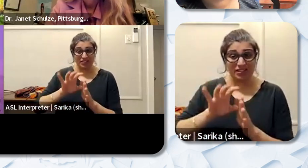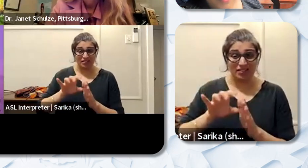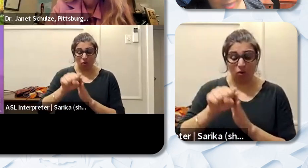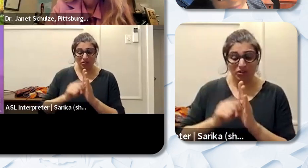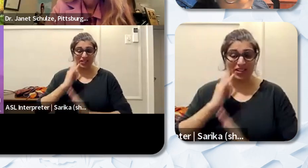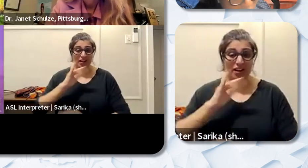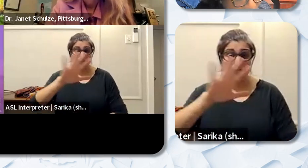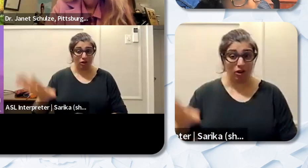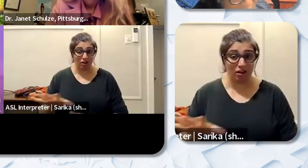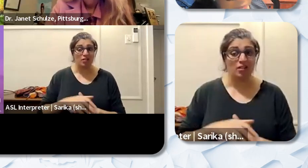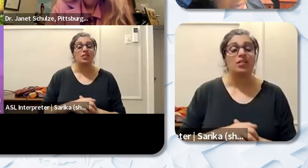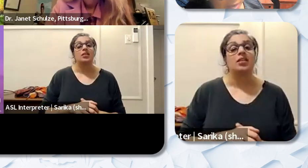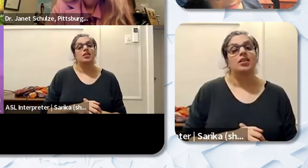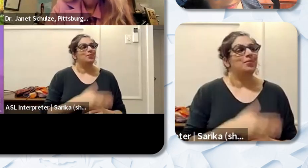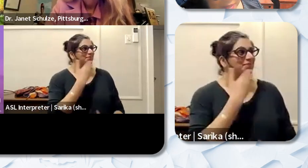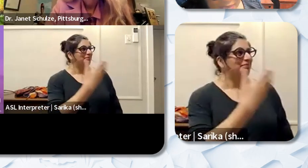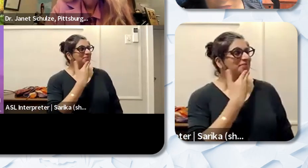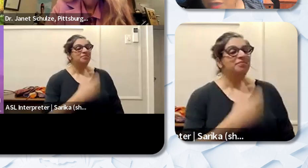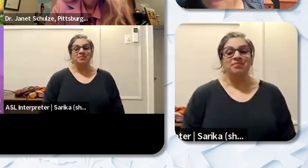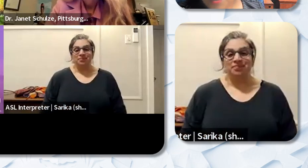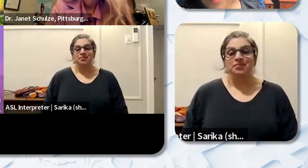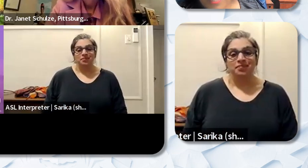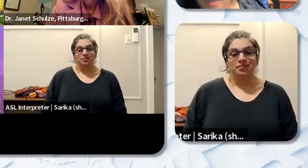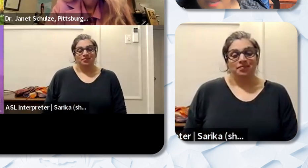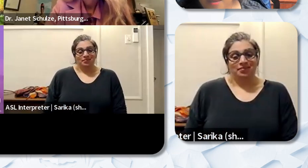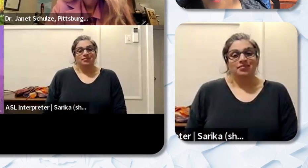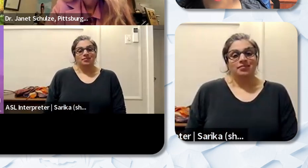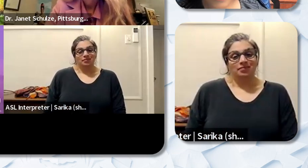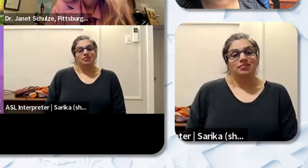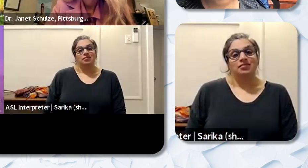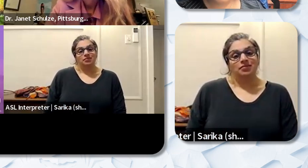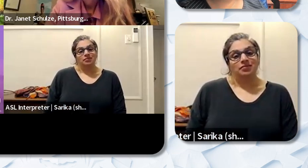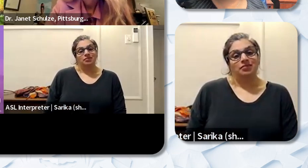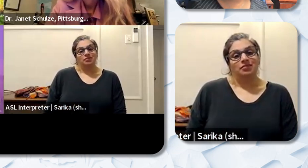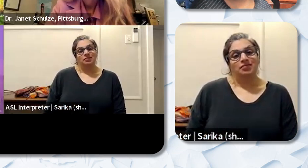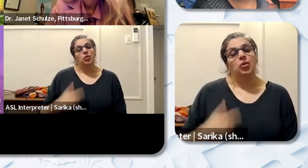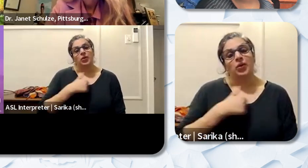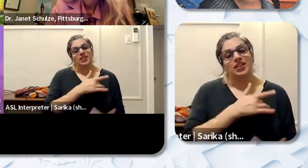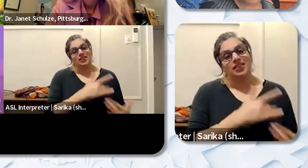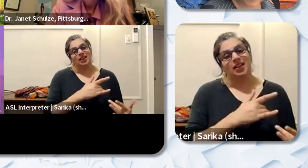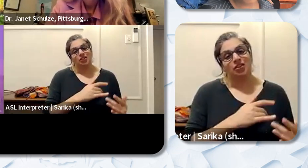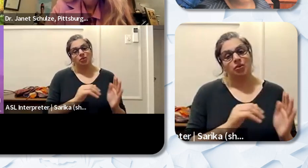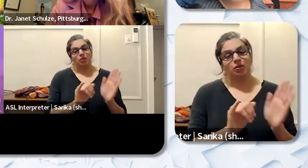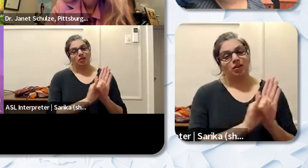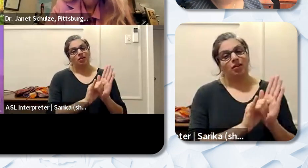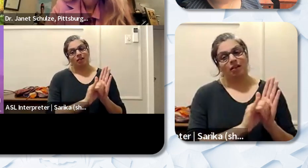Lanre Ajayi: Yes thank you. As you all know that we tend to identify with people that